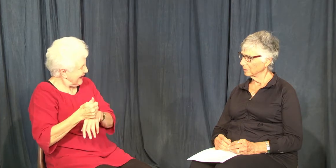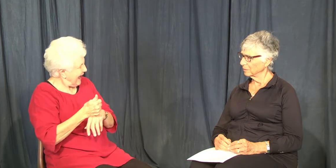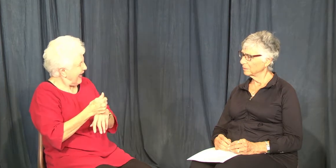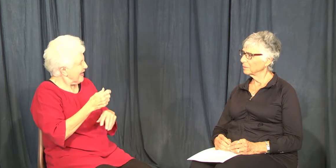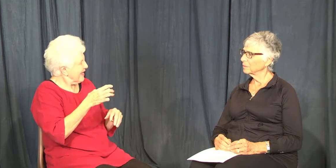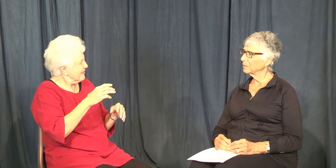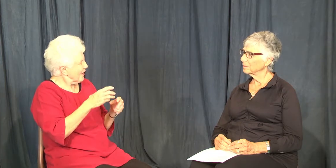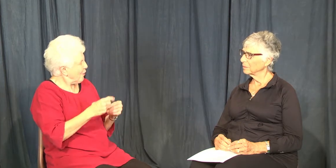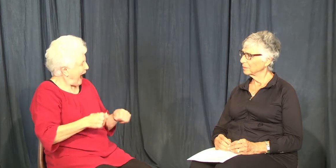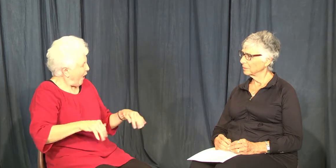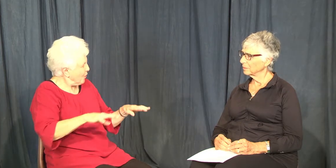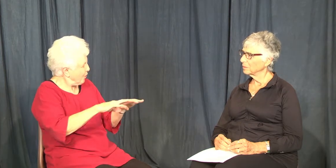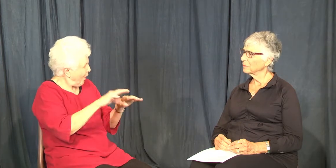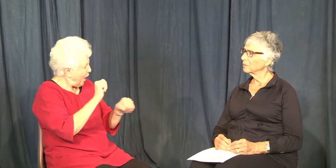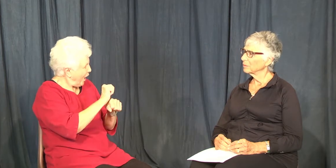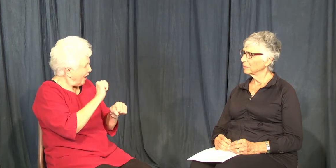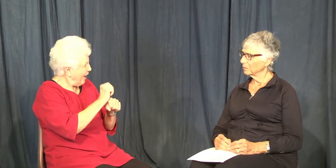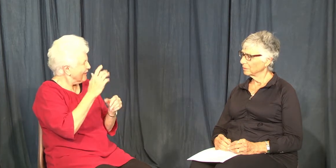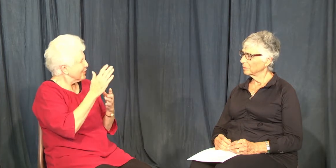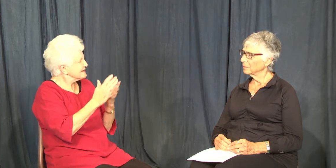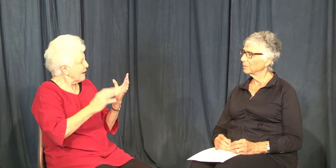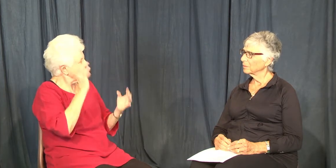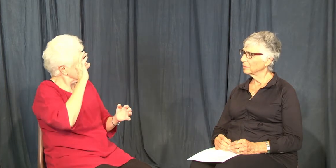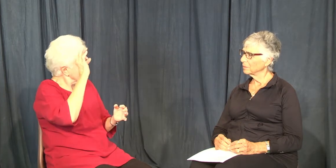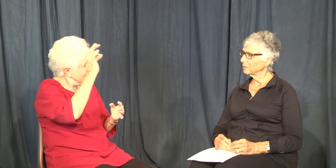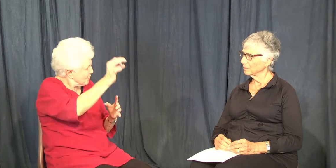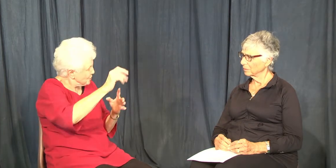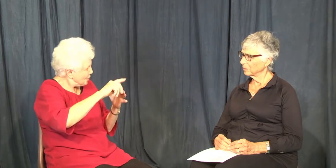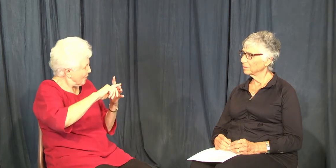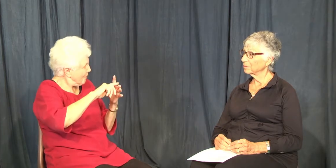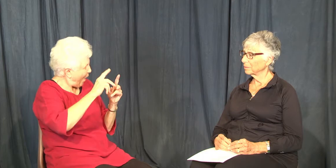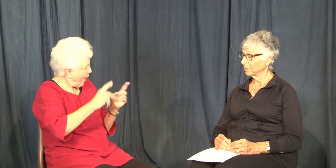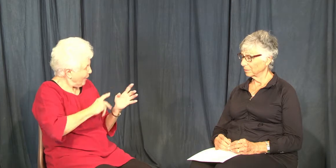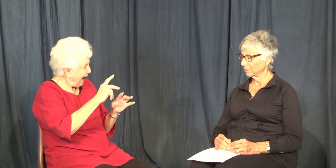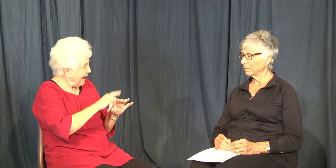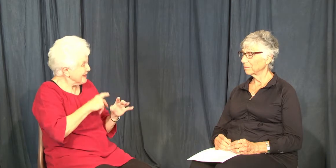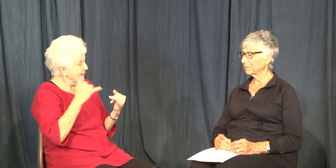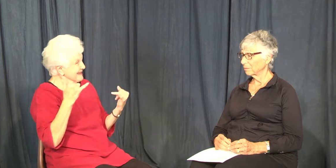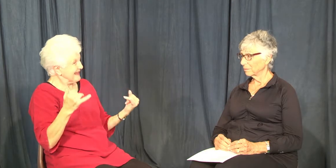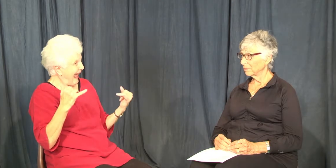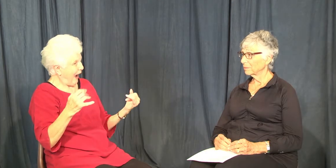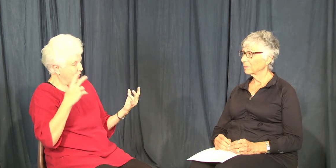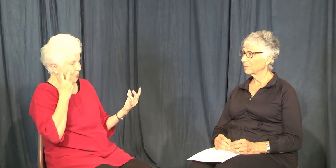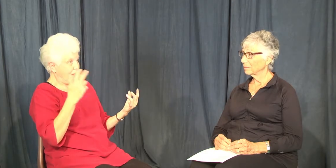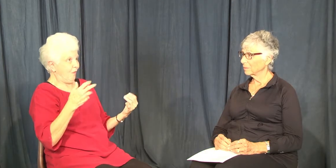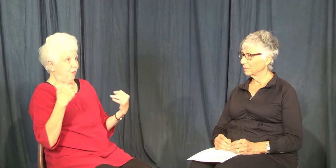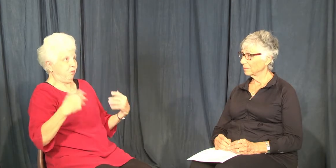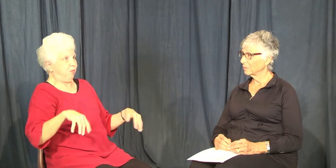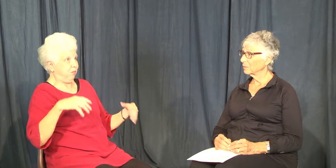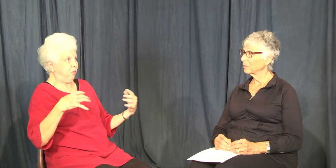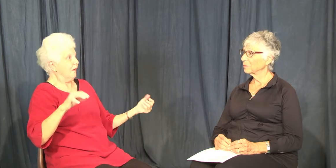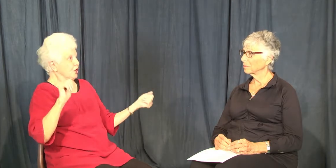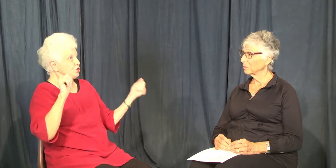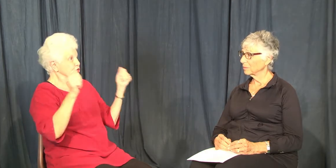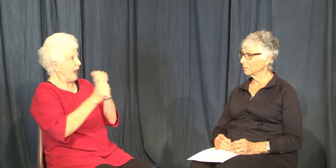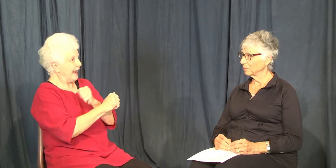think we kind of laid the ground work for some of the future activities that you see